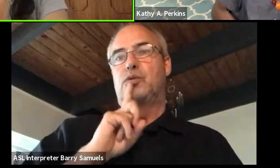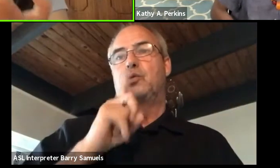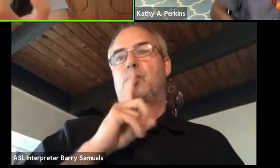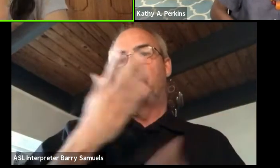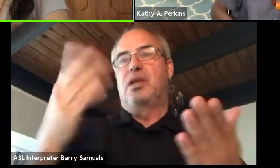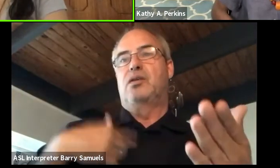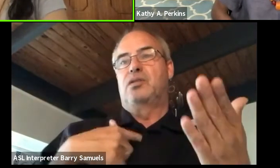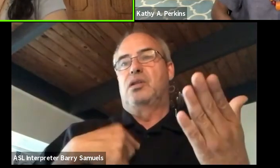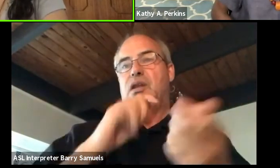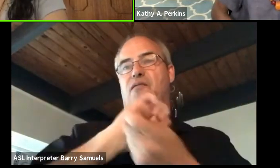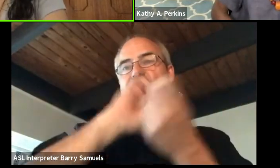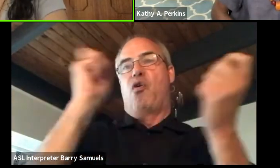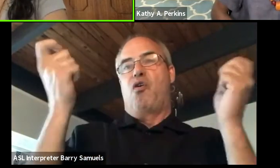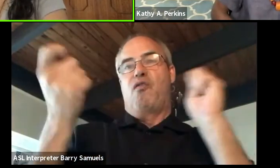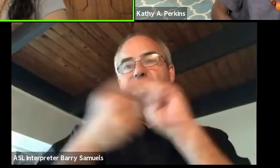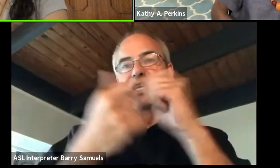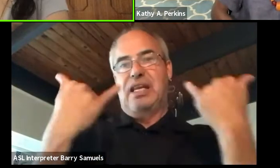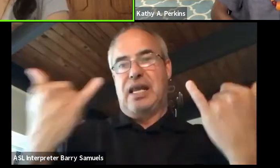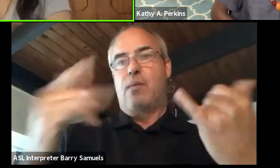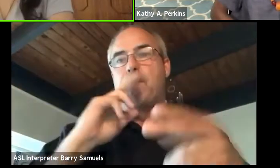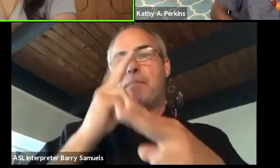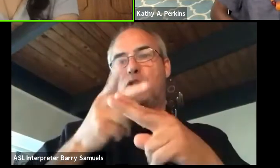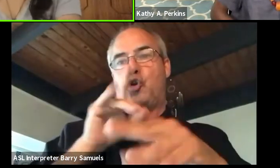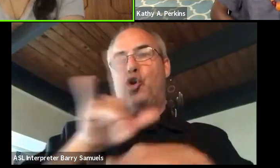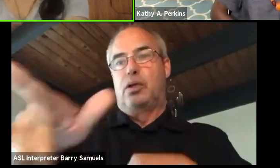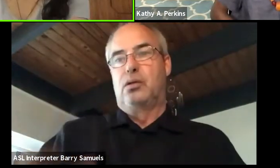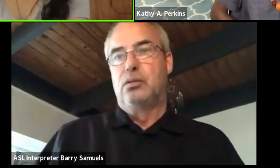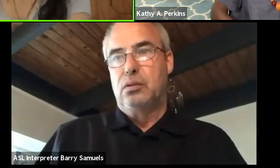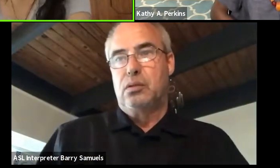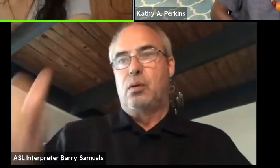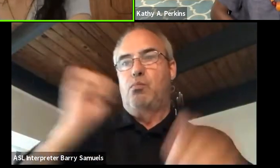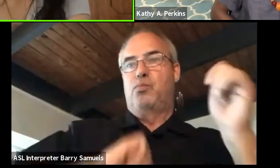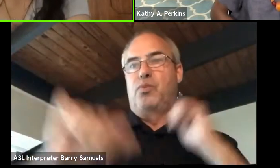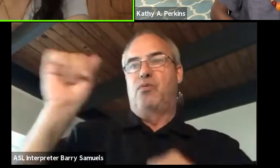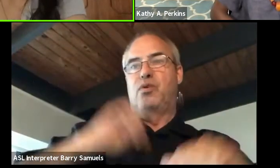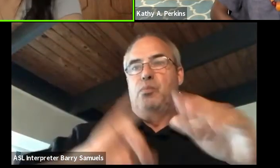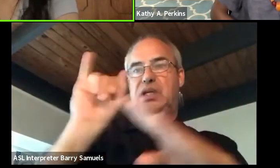as we mentioned earlier, right, that performance in this industry is changing by the minute.